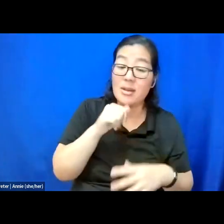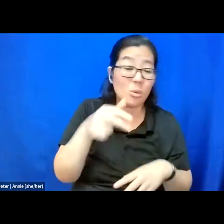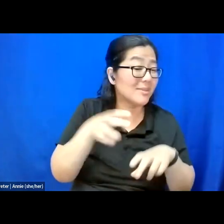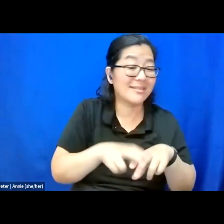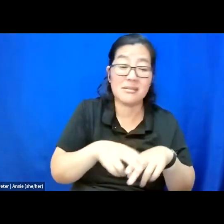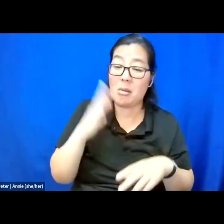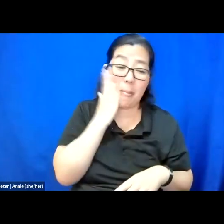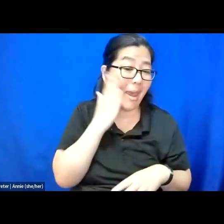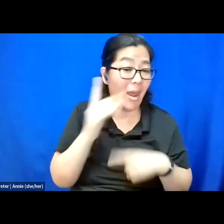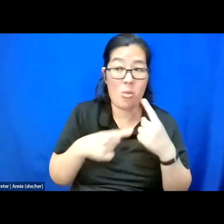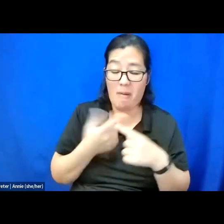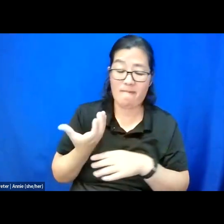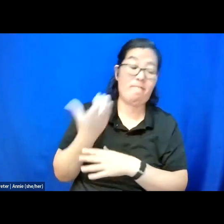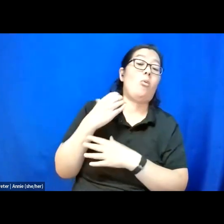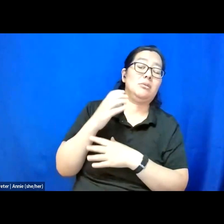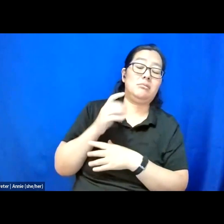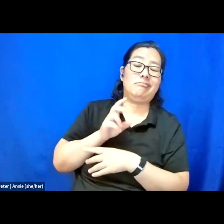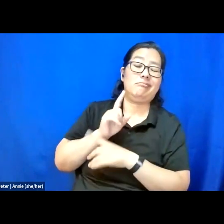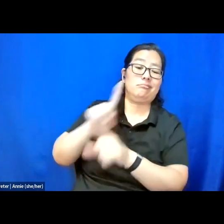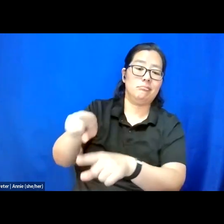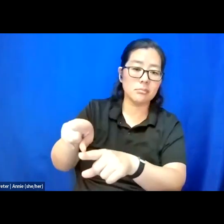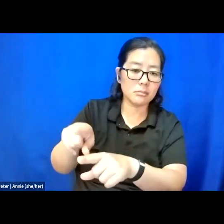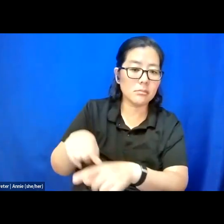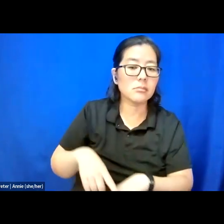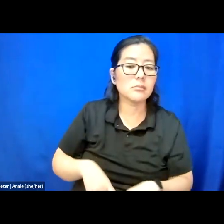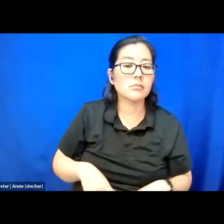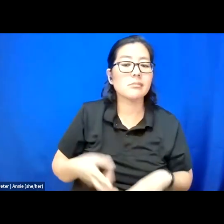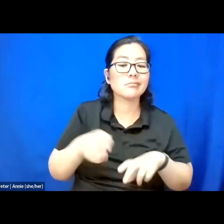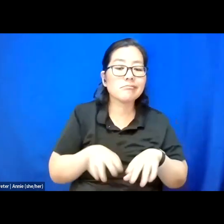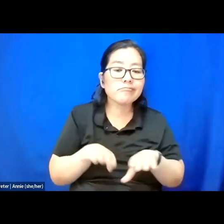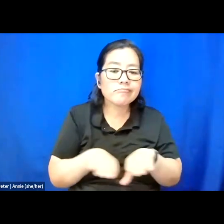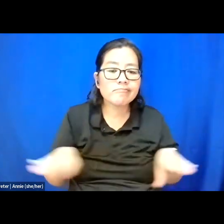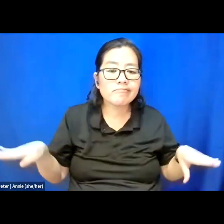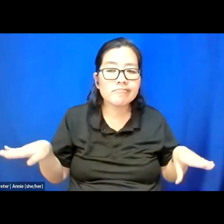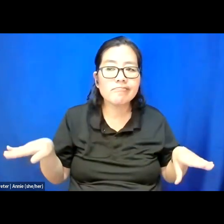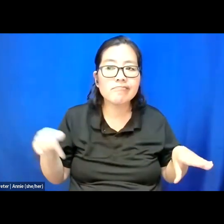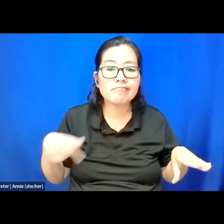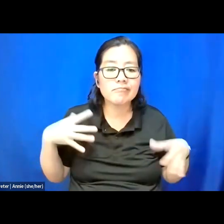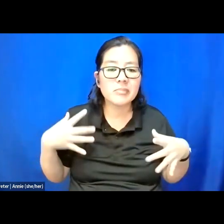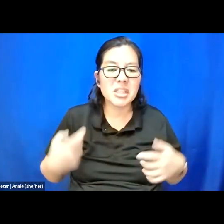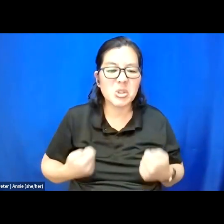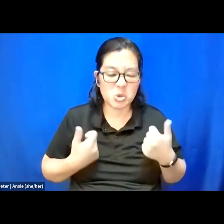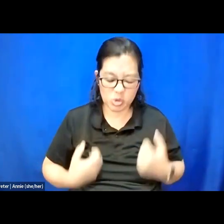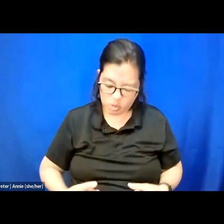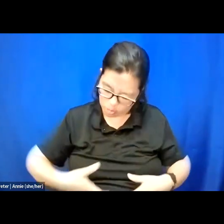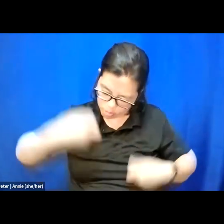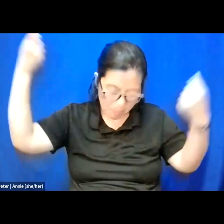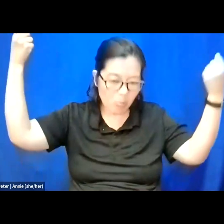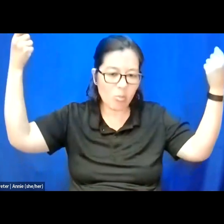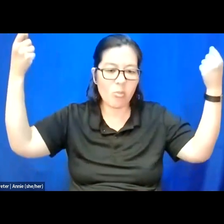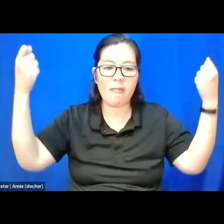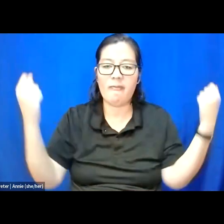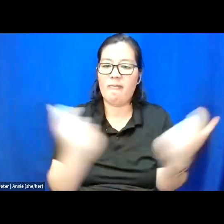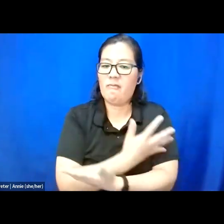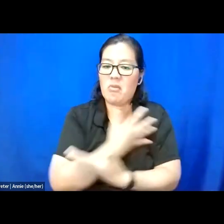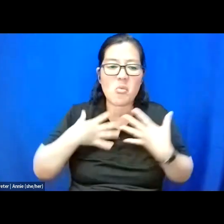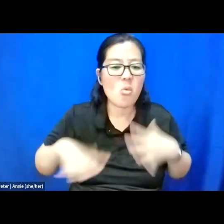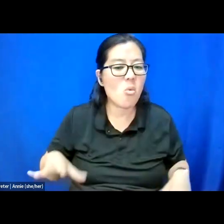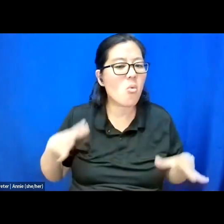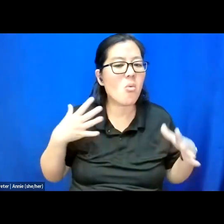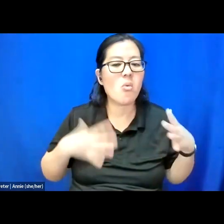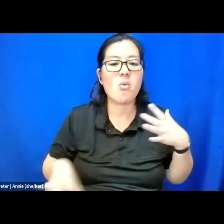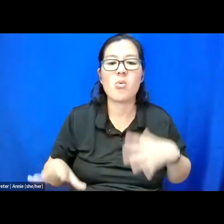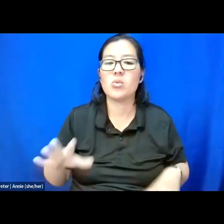When I have to go, I sit on the floor and they strip you of all of your clothes and your shoes.